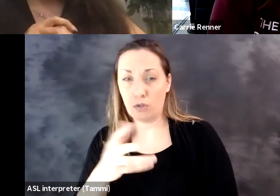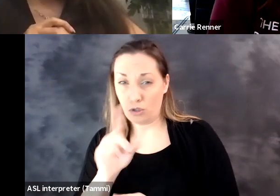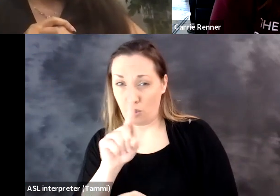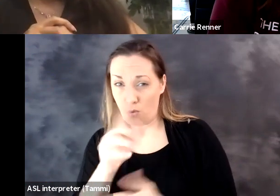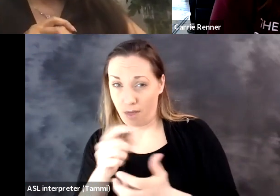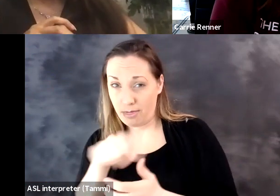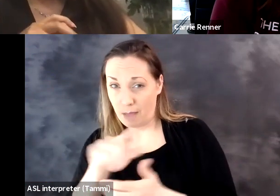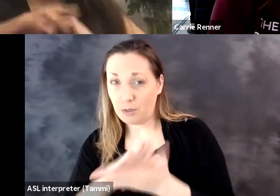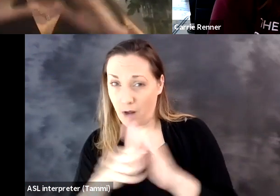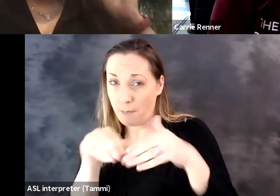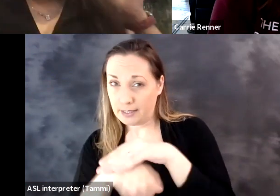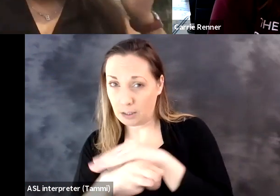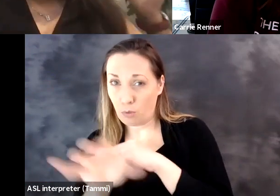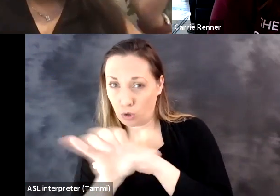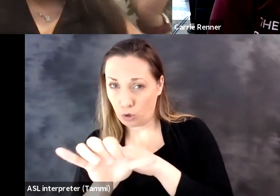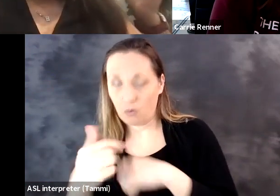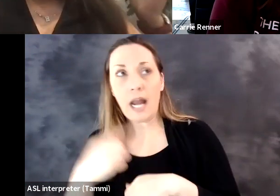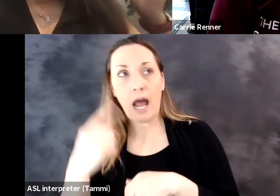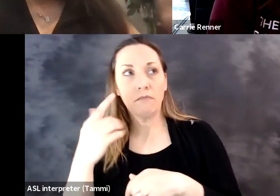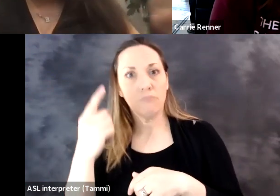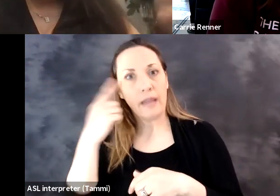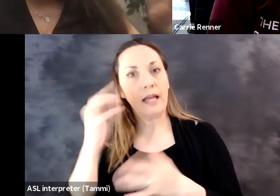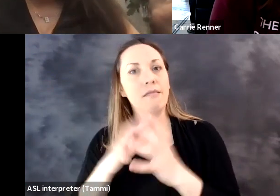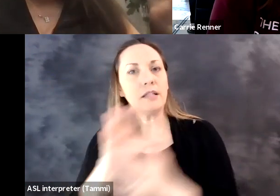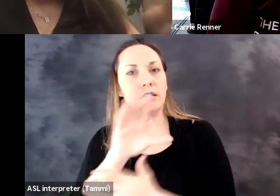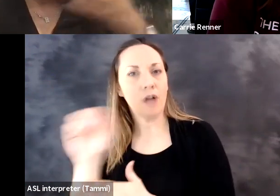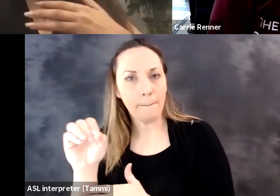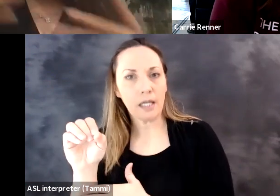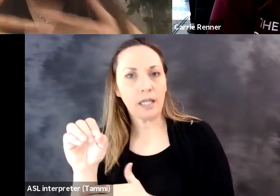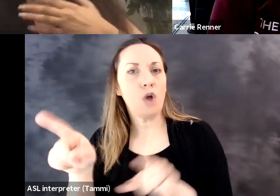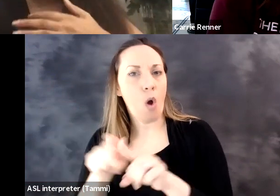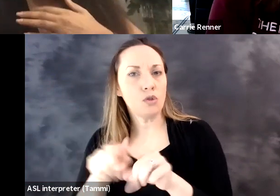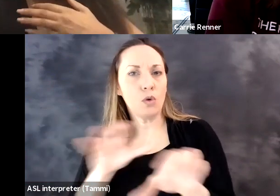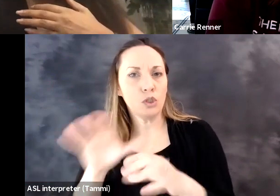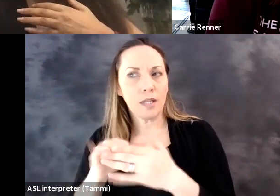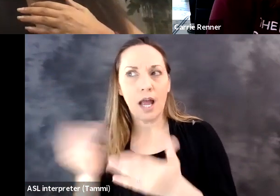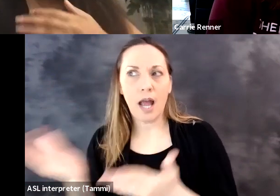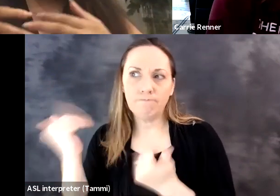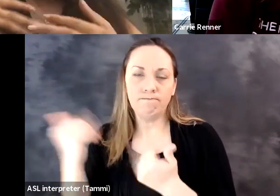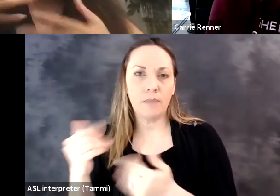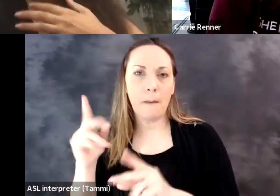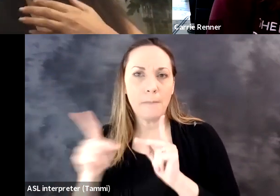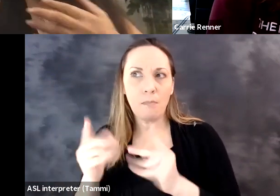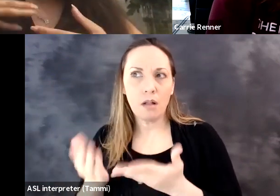from Windows, you are asking them to make accessible also. Right, and I think lots of companies are doing this from a procurement